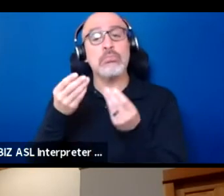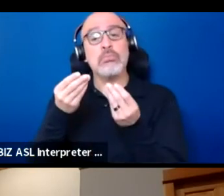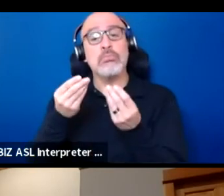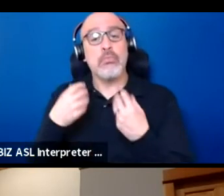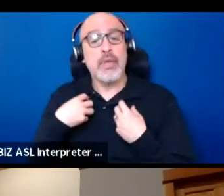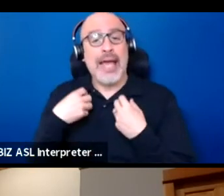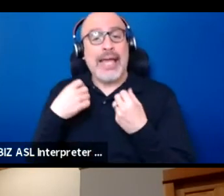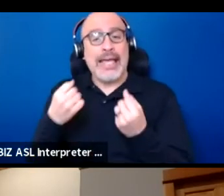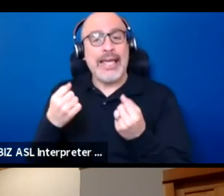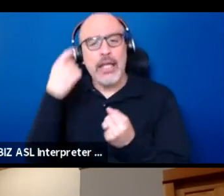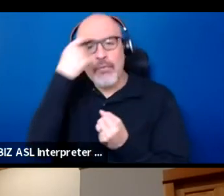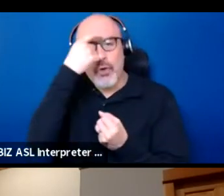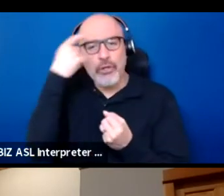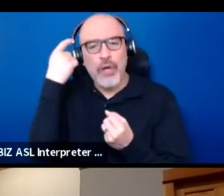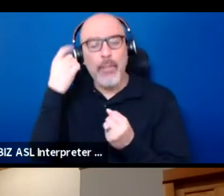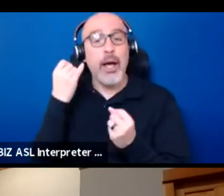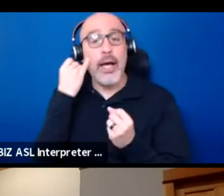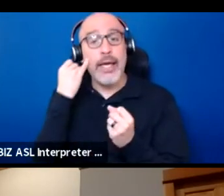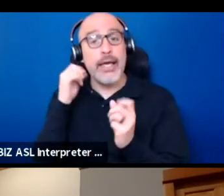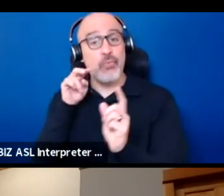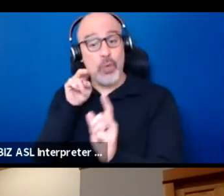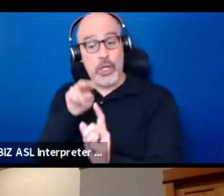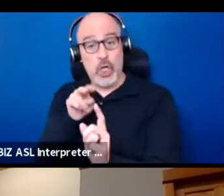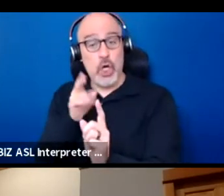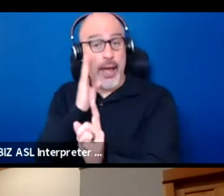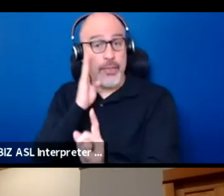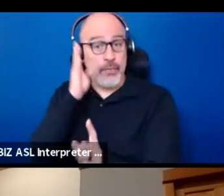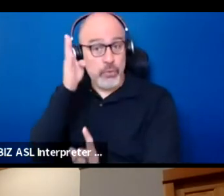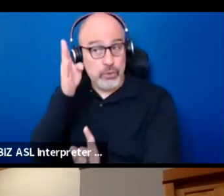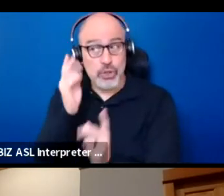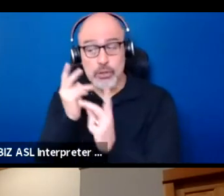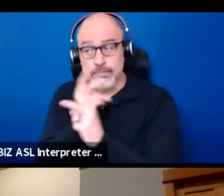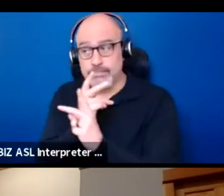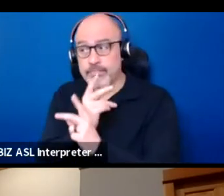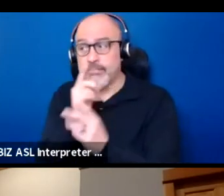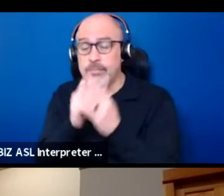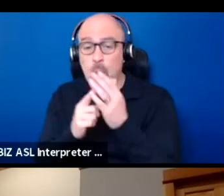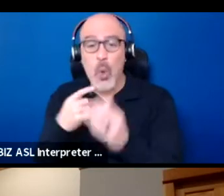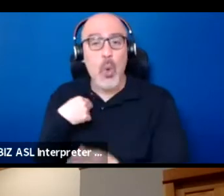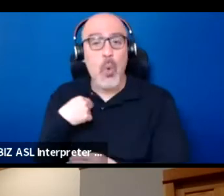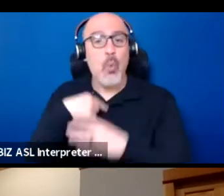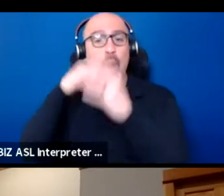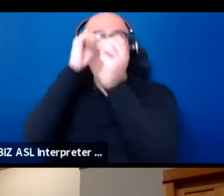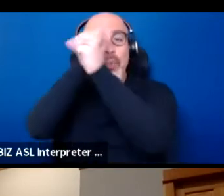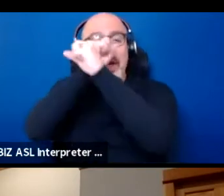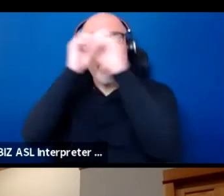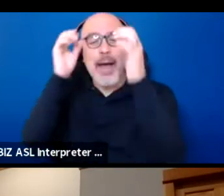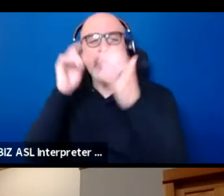So if we're looking at our future and what we imagine, what do you wish,